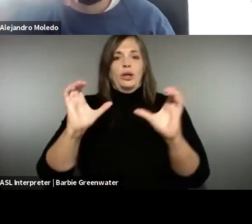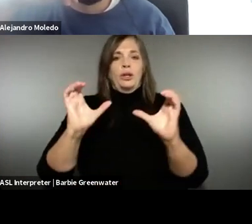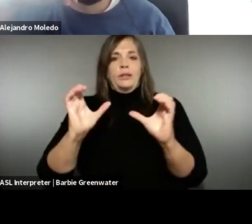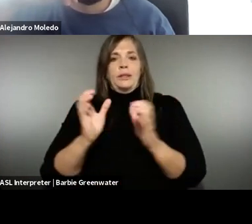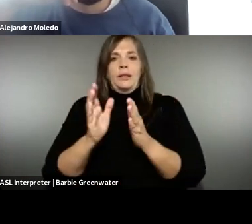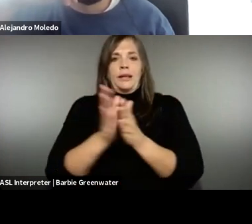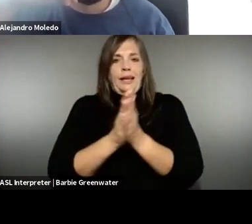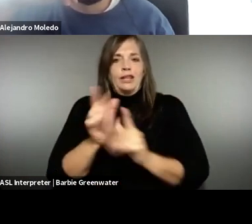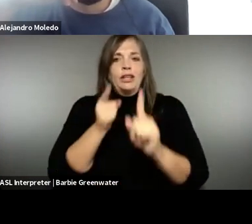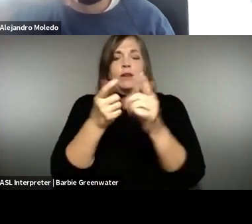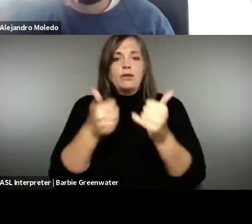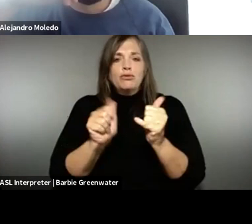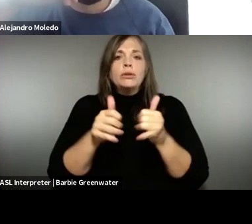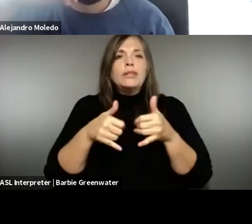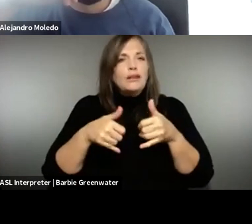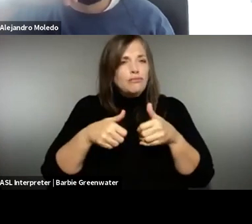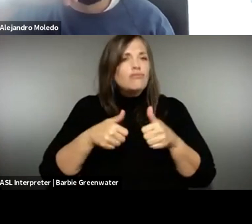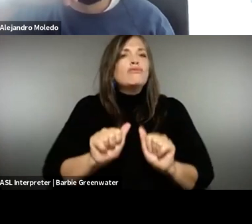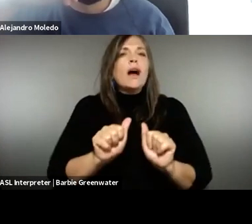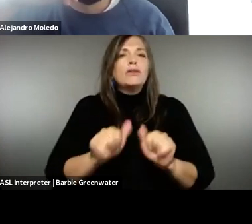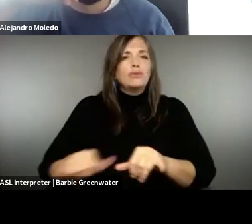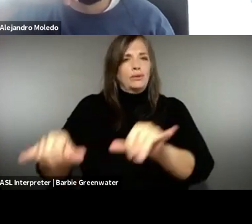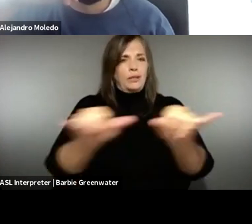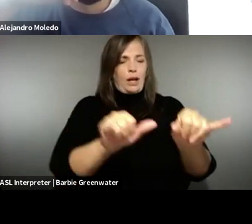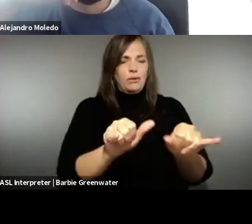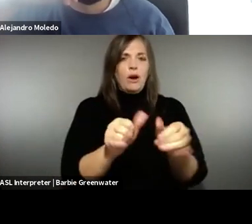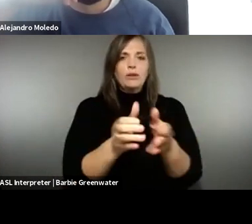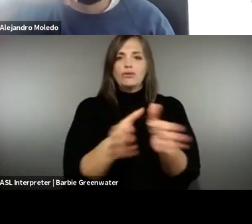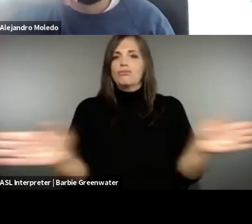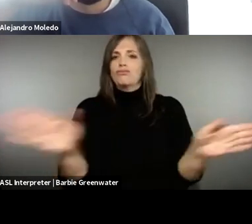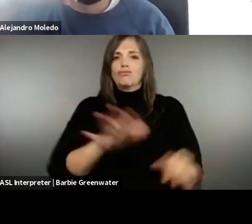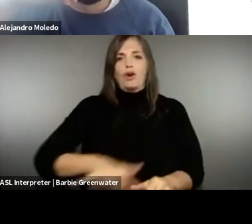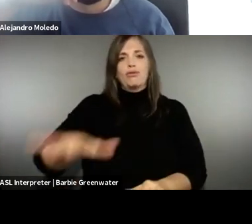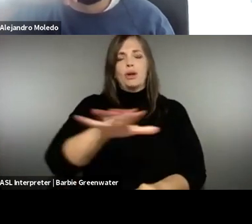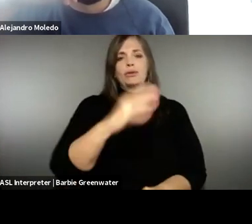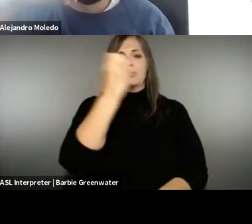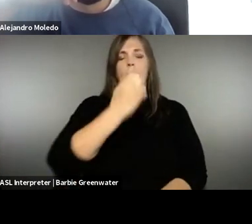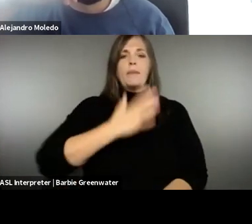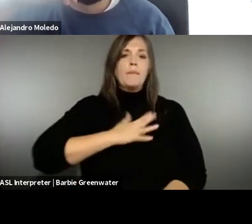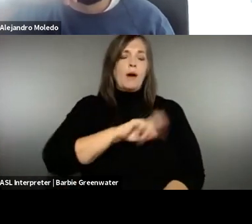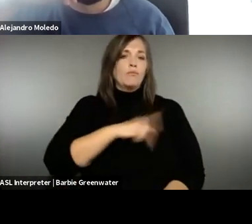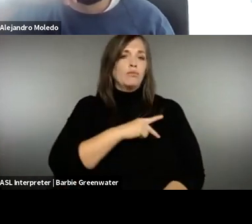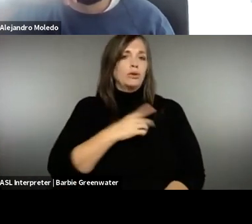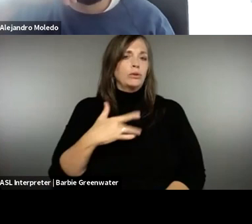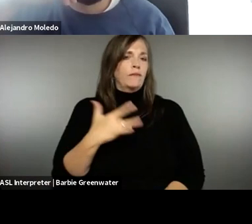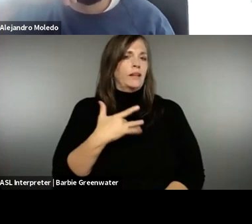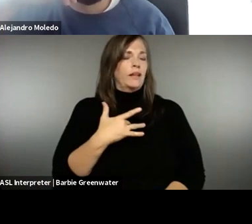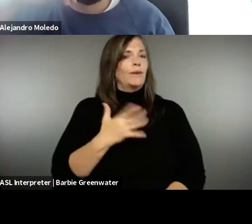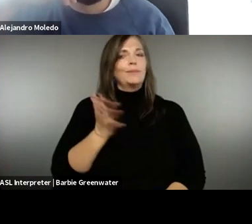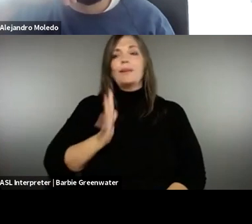certification effects from before. I think in 2005 there was the Euro cert initiative that tried to standardize across Europe have